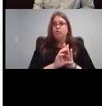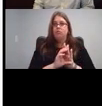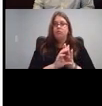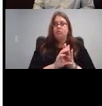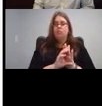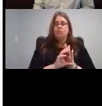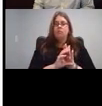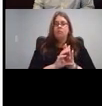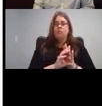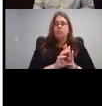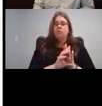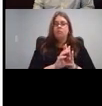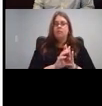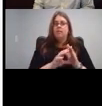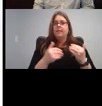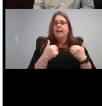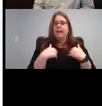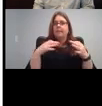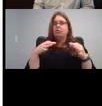They have fancy instructions for how to do it. But let's say you can